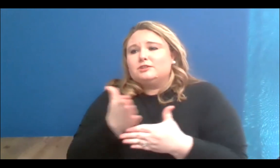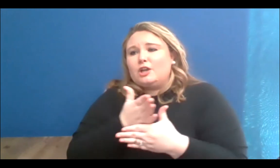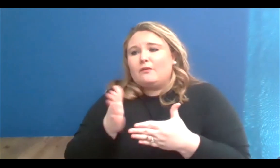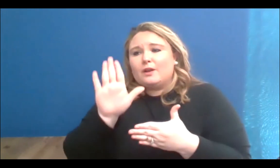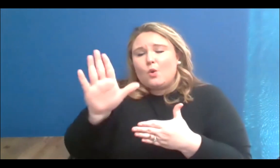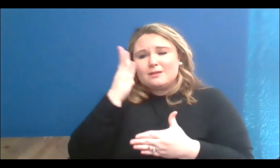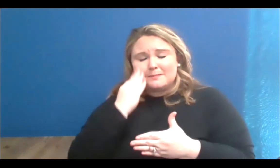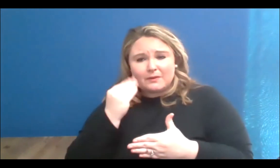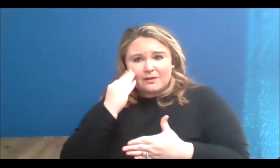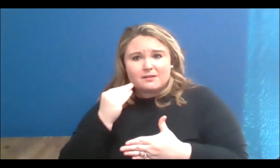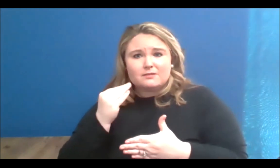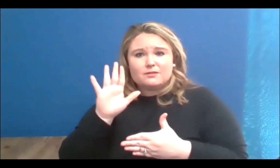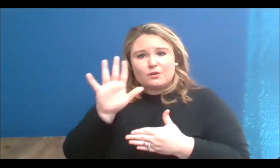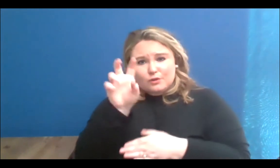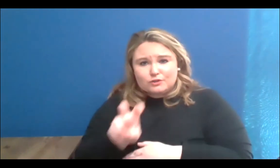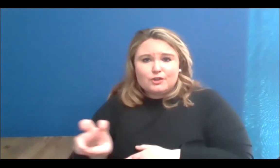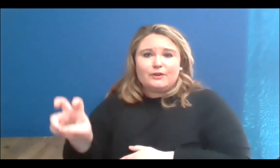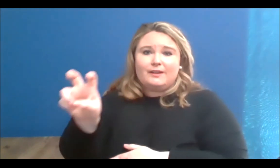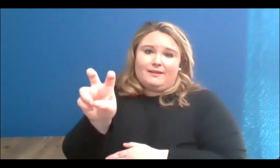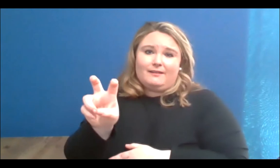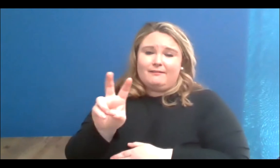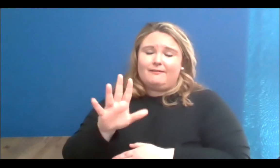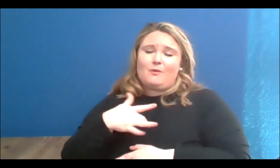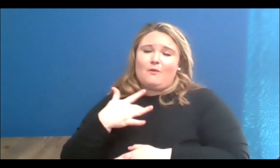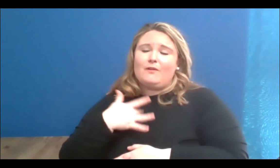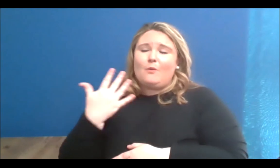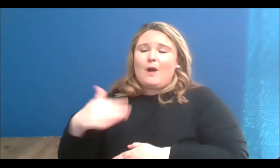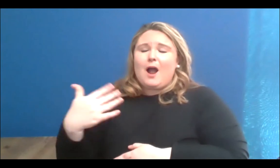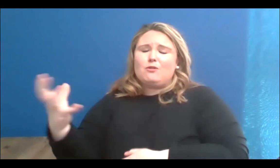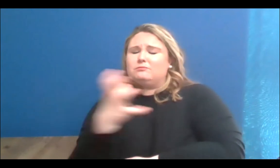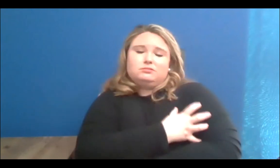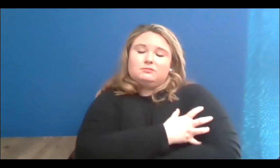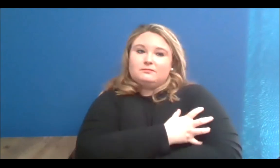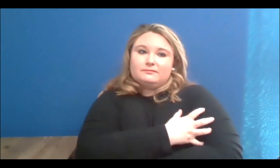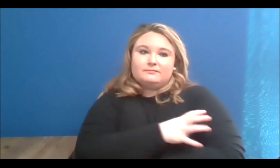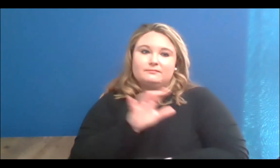quite the journey and also very empowering, I absolutely feel